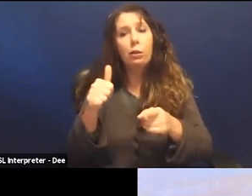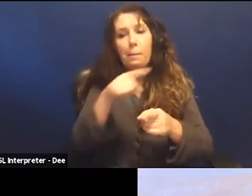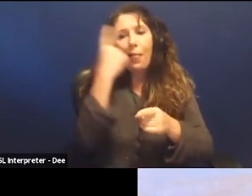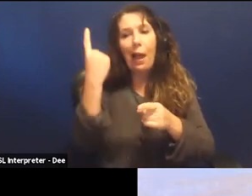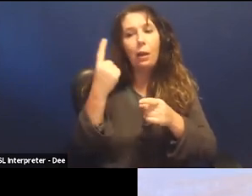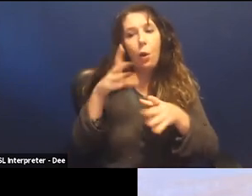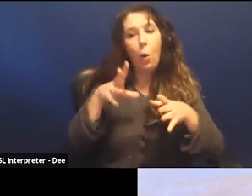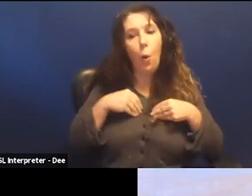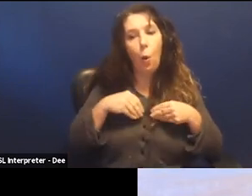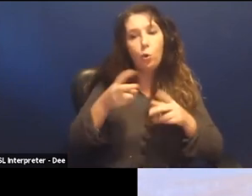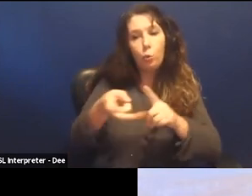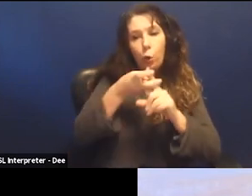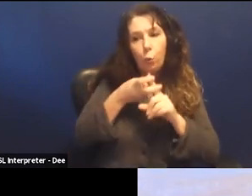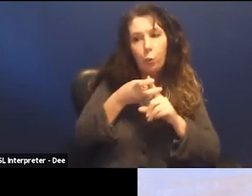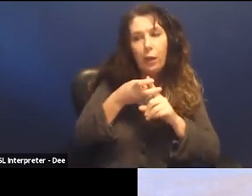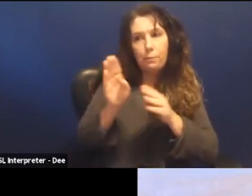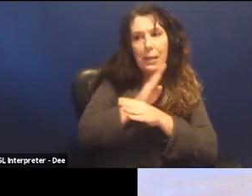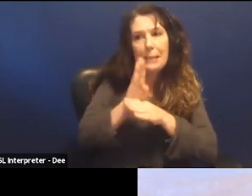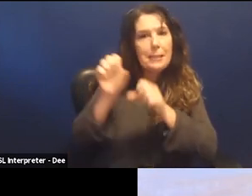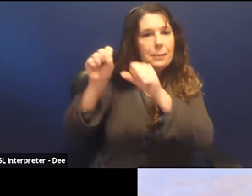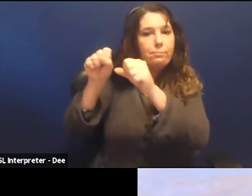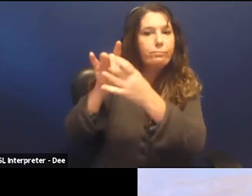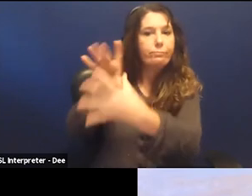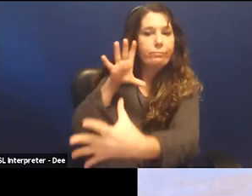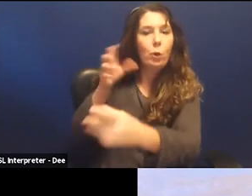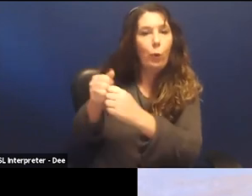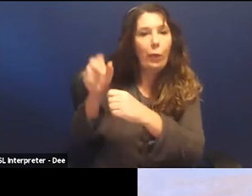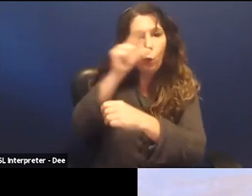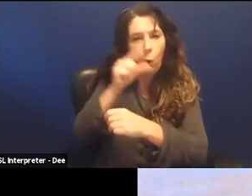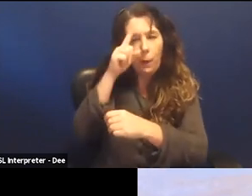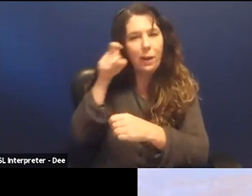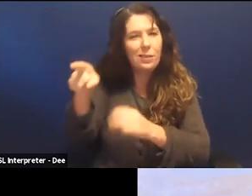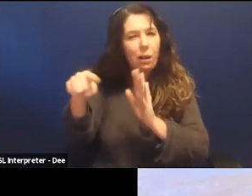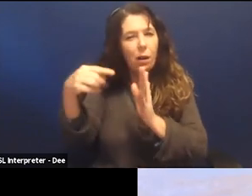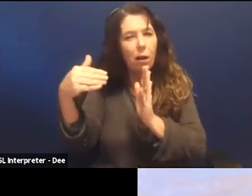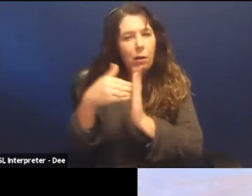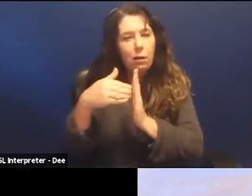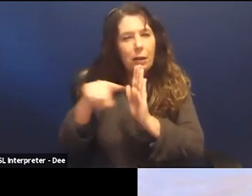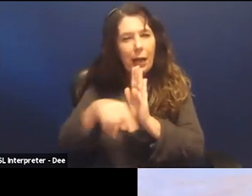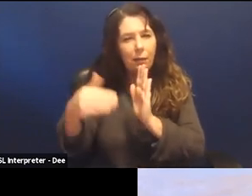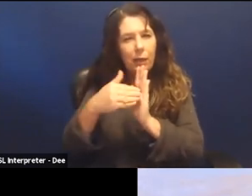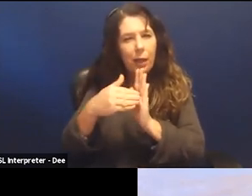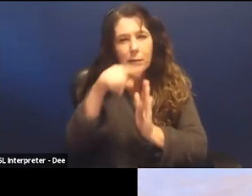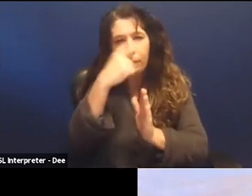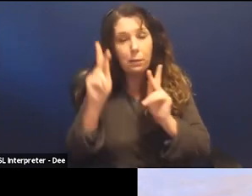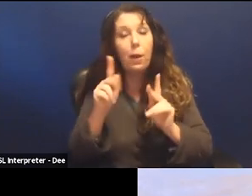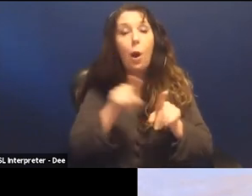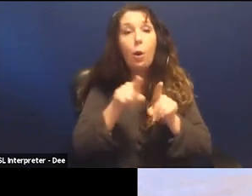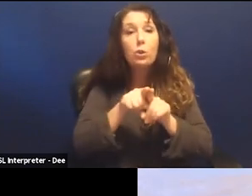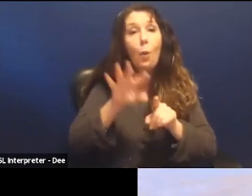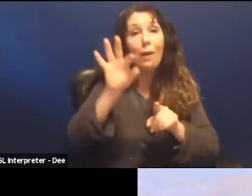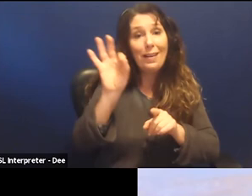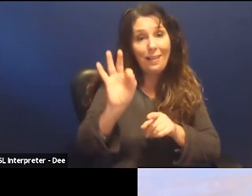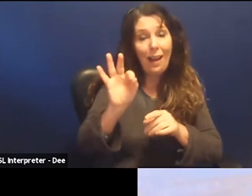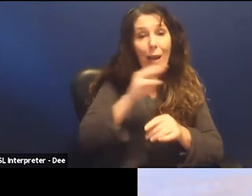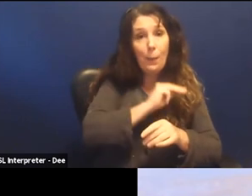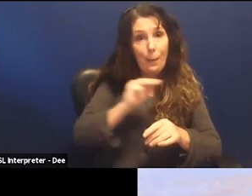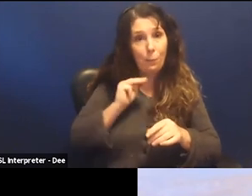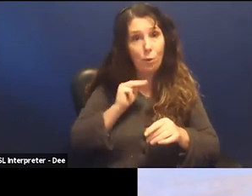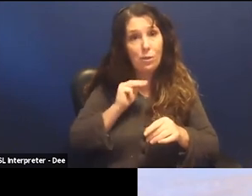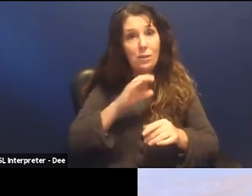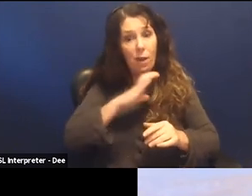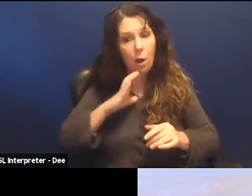moral concerns over their treatment of black people. And in fact nine members of Congress have written a letter demanding accountability for this firing.